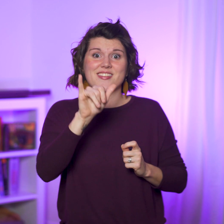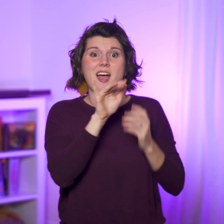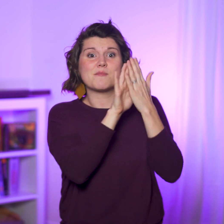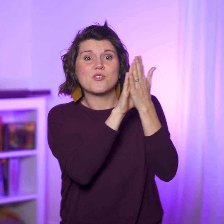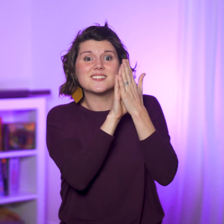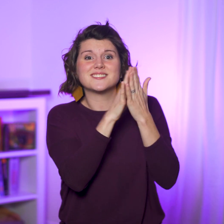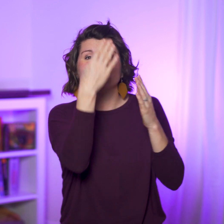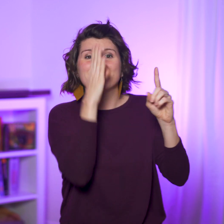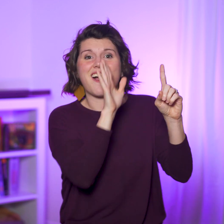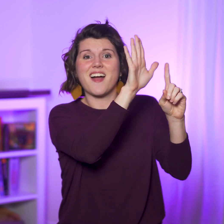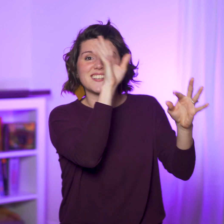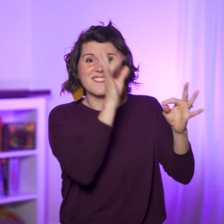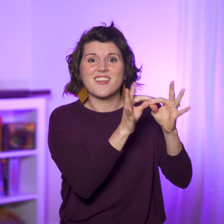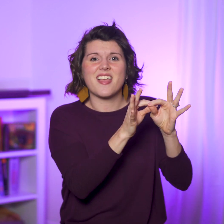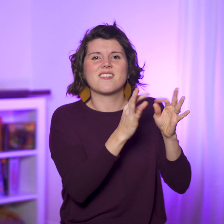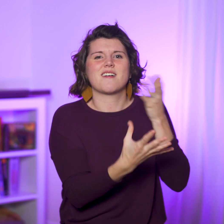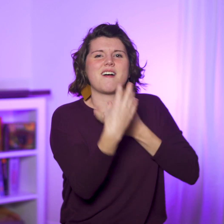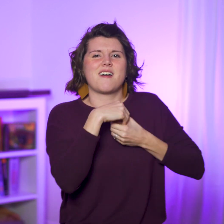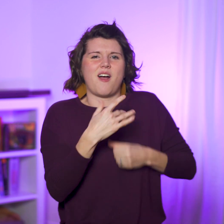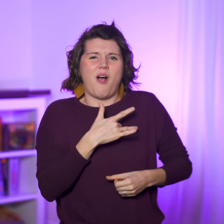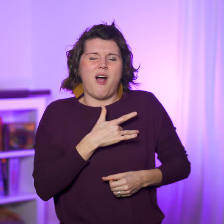The presence of a godward faith in your heart